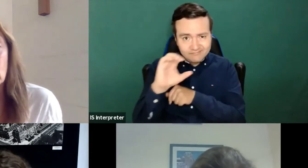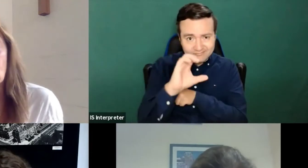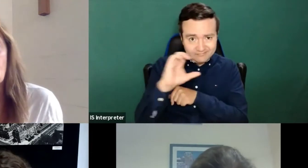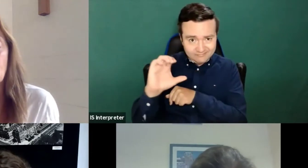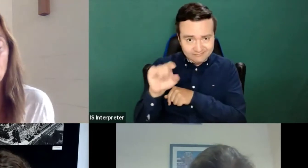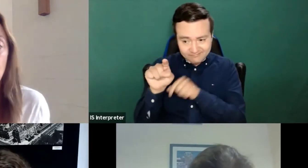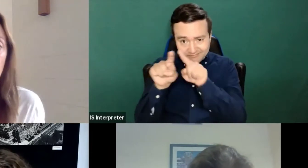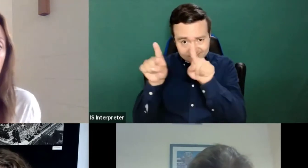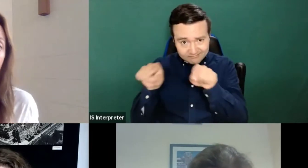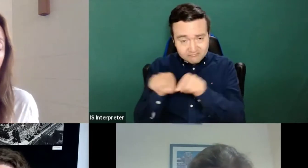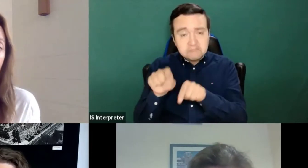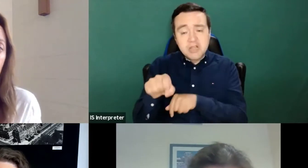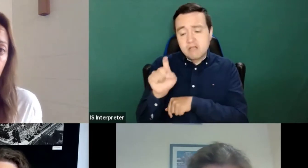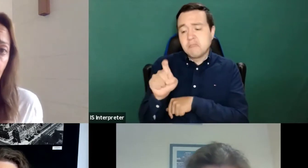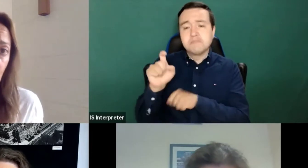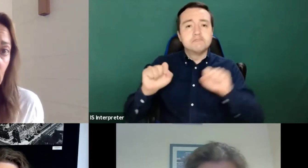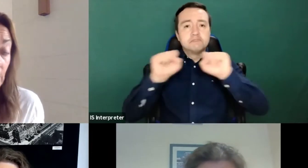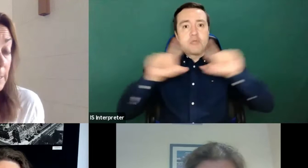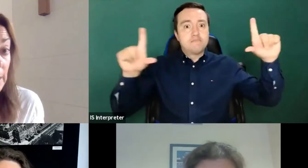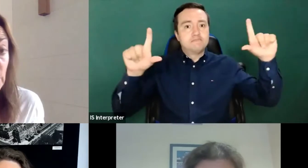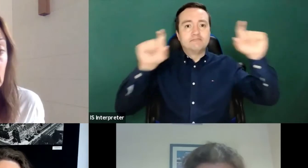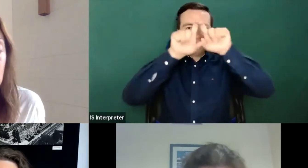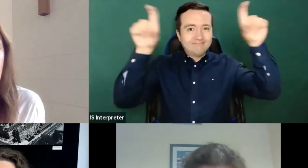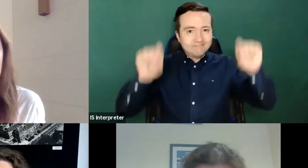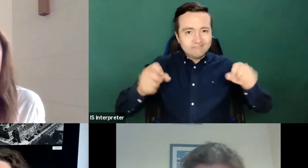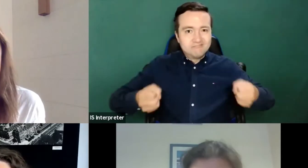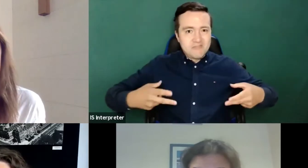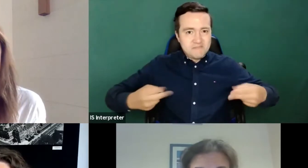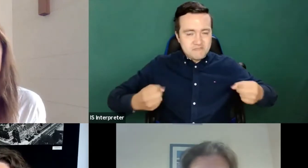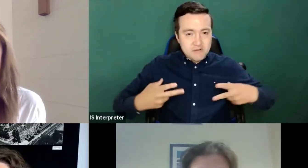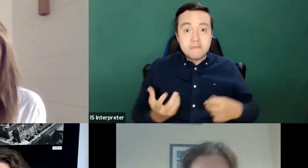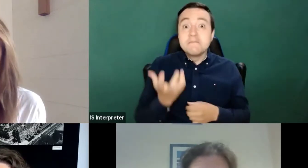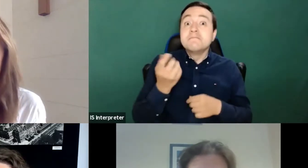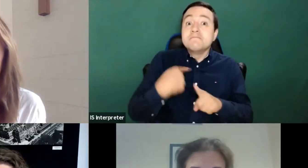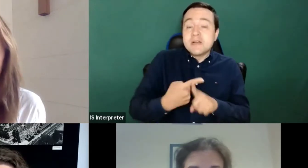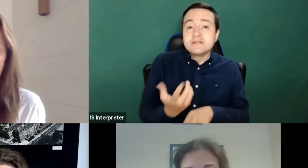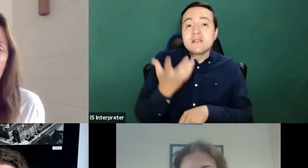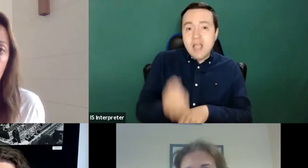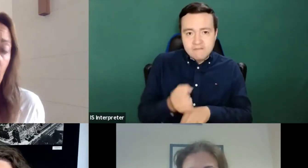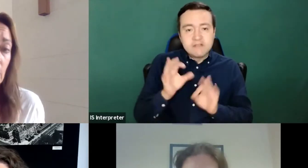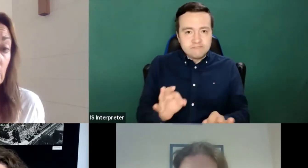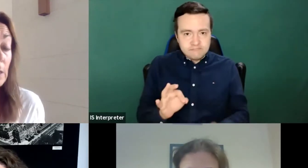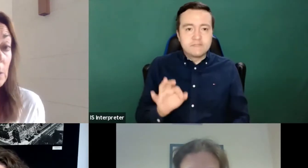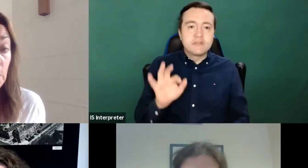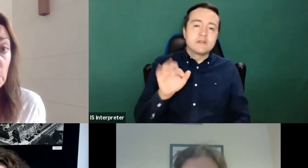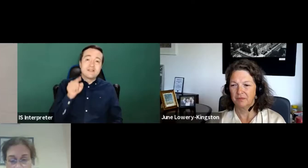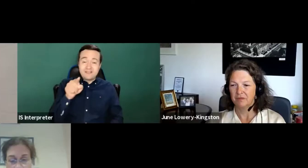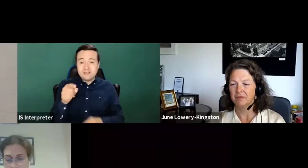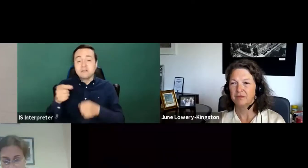get the live captions. We are also providing translations of those captions into French, German, Spanish and Swedish.